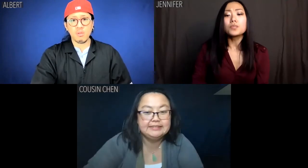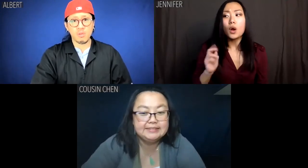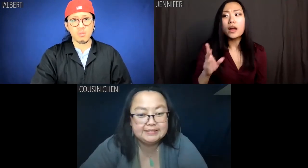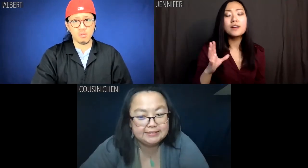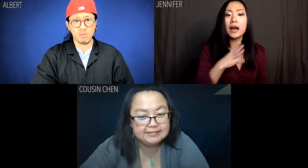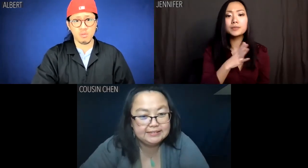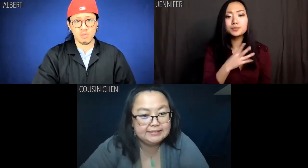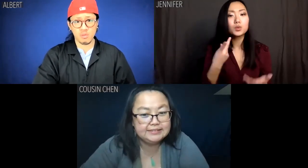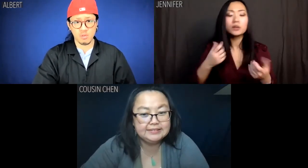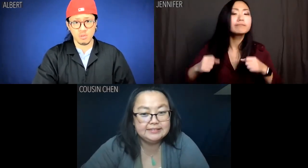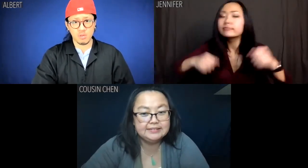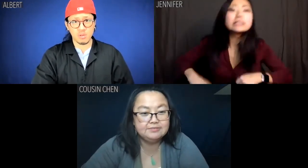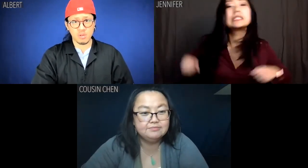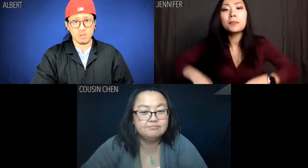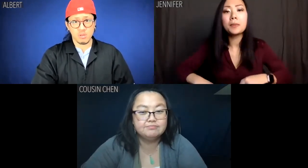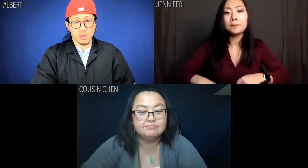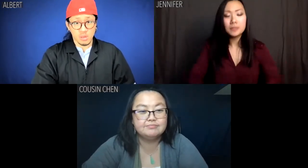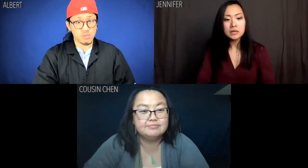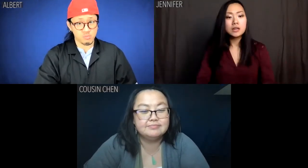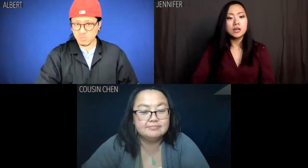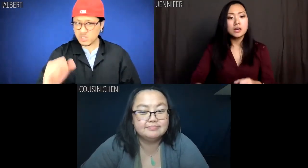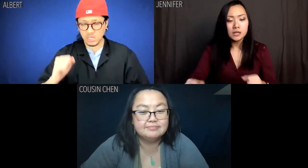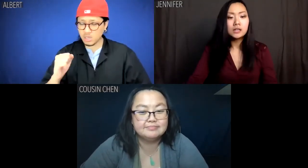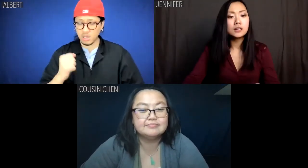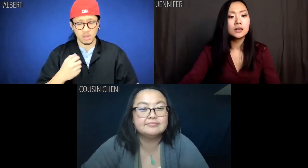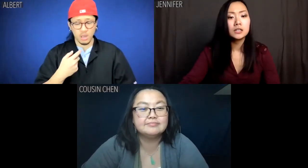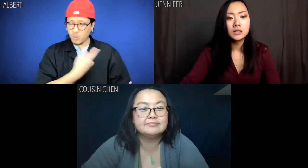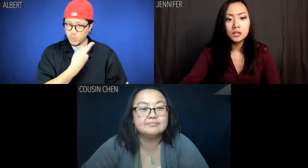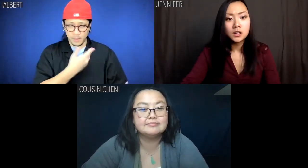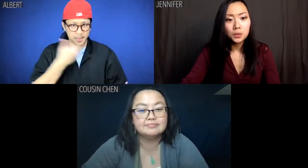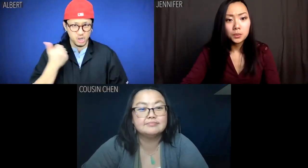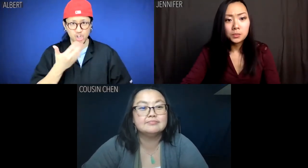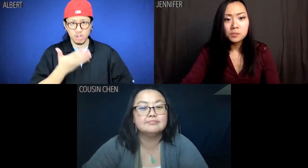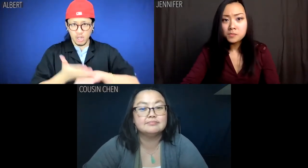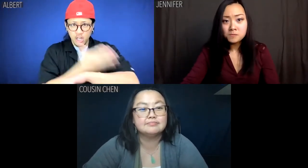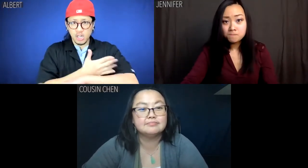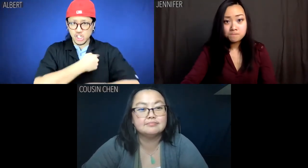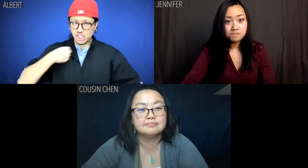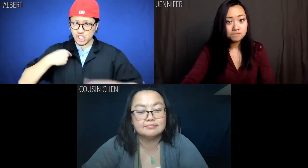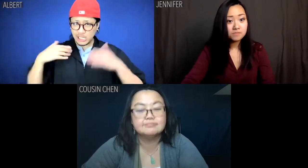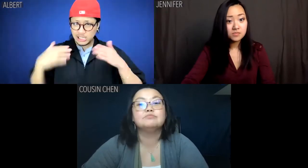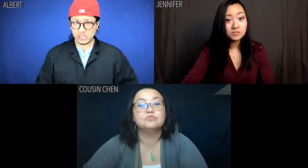Jennifer: OK, we'll step it up. Albert: We'll be better at being Chinese.